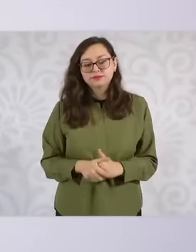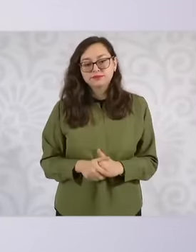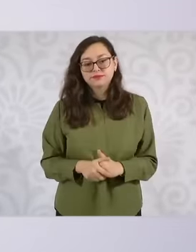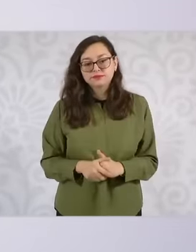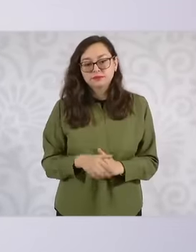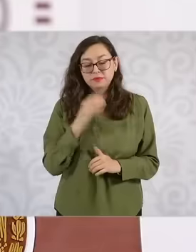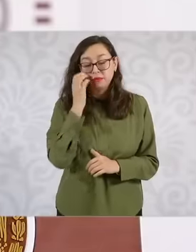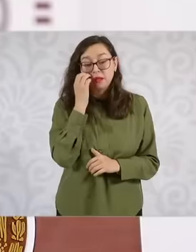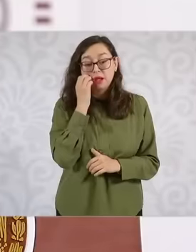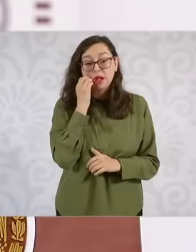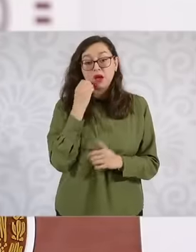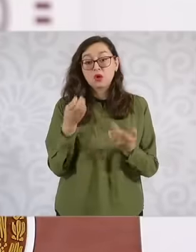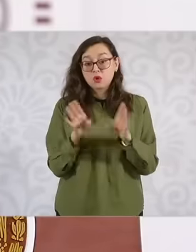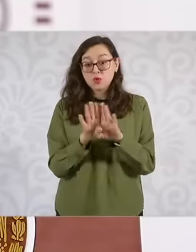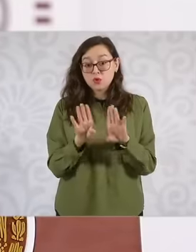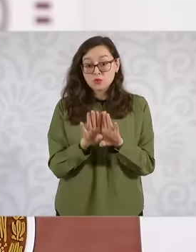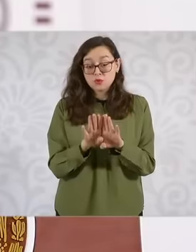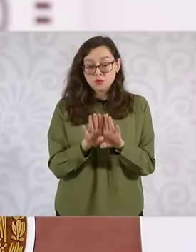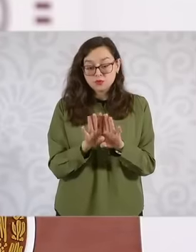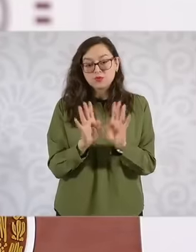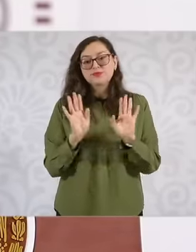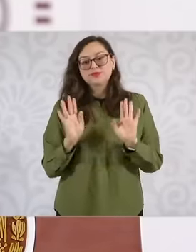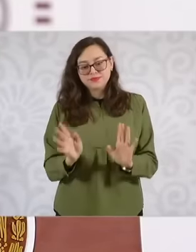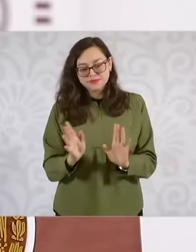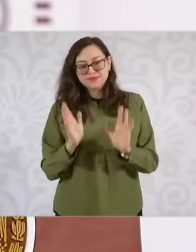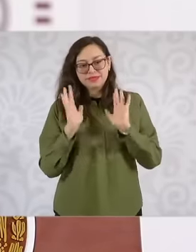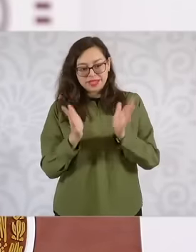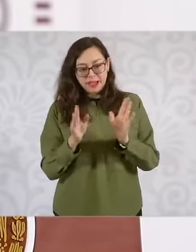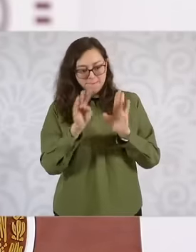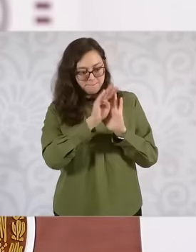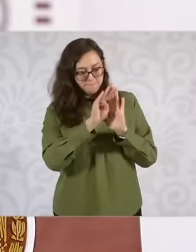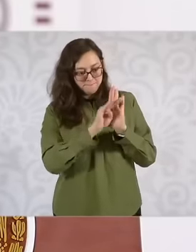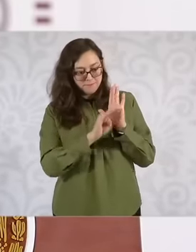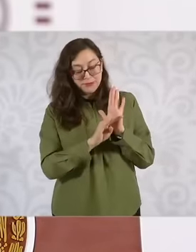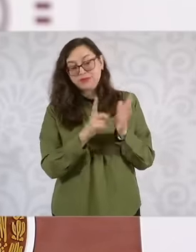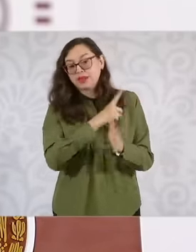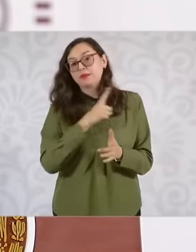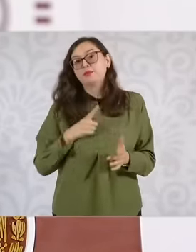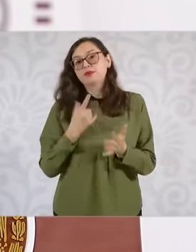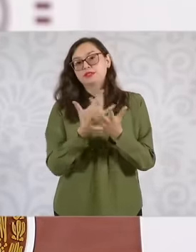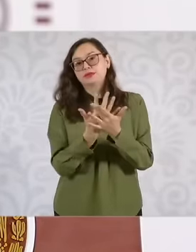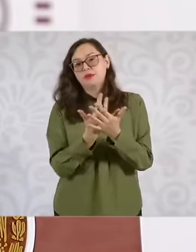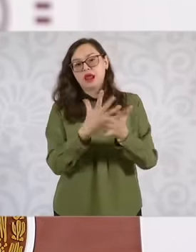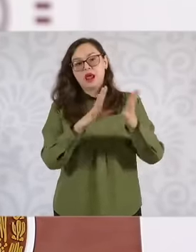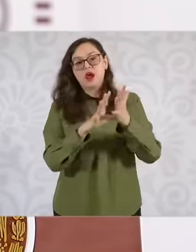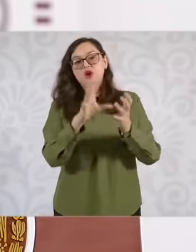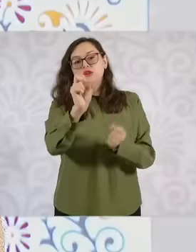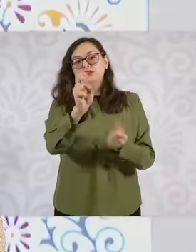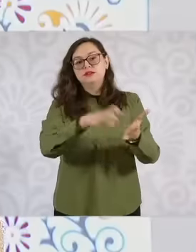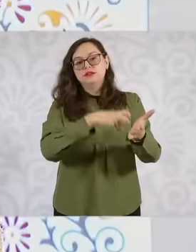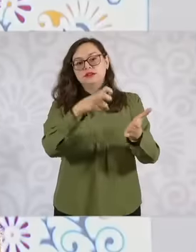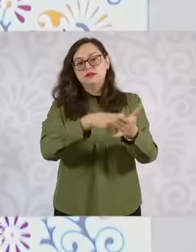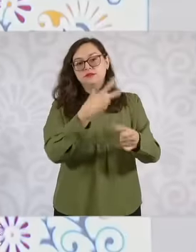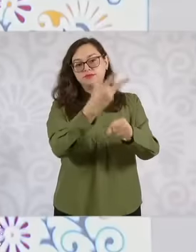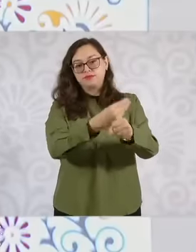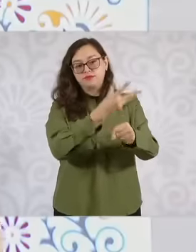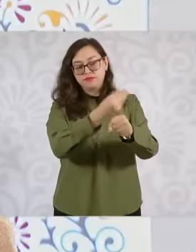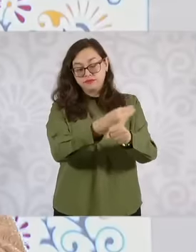are we going to do it? We already have the model, now that the constitutional reform and the secondary law have passed